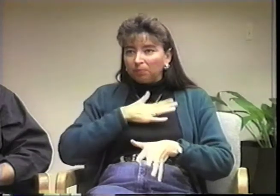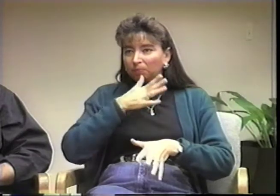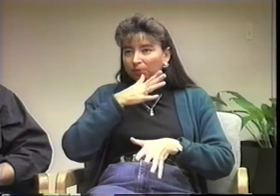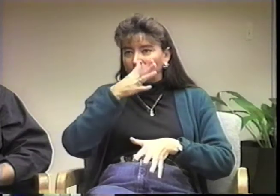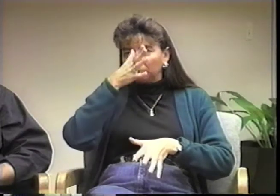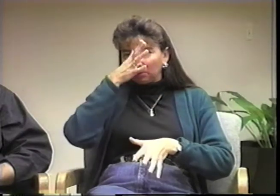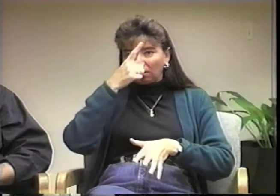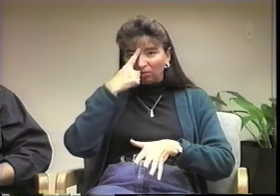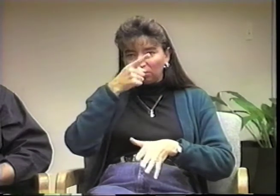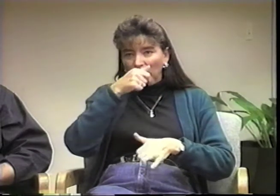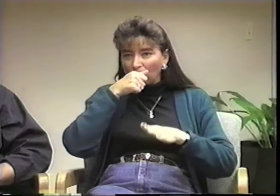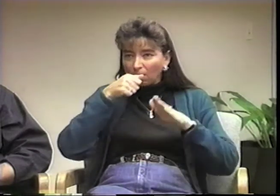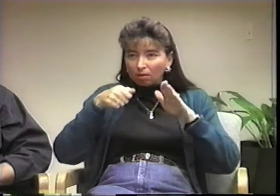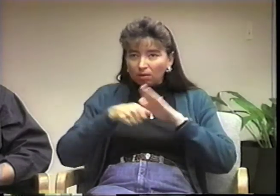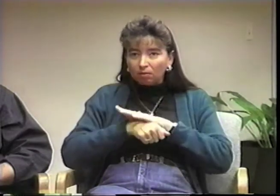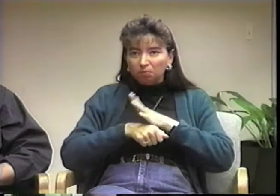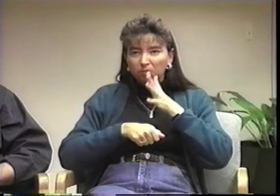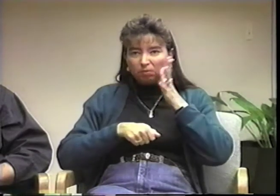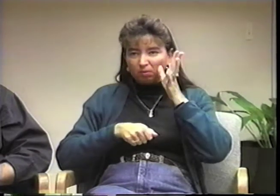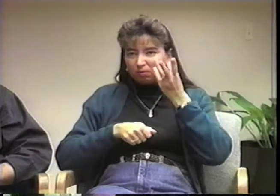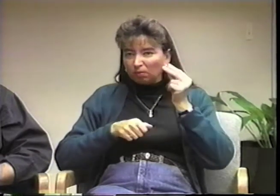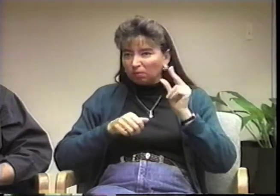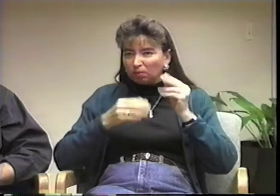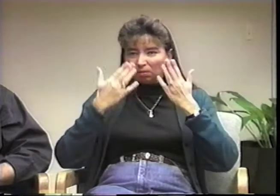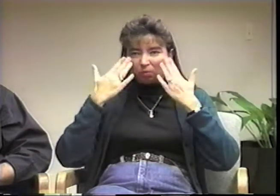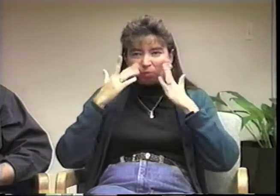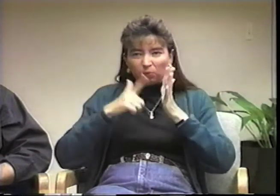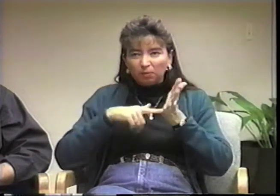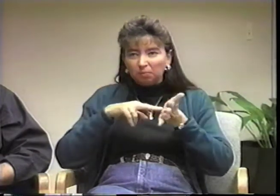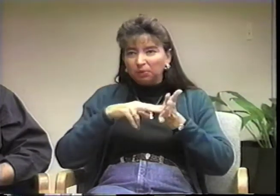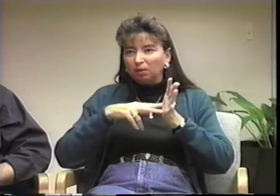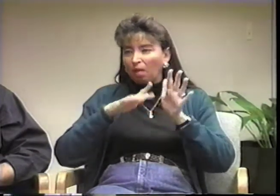I called my parents and accused them of hiding this information from me,